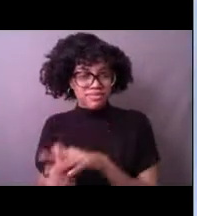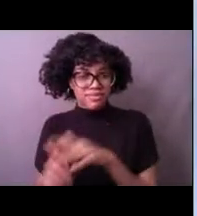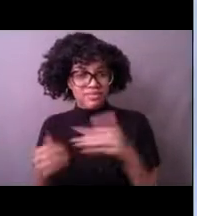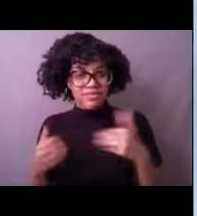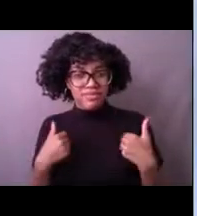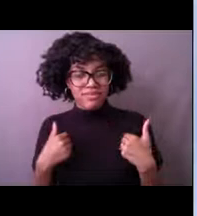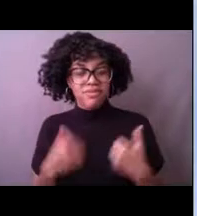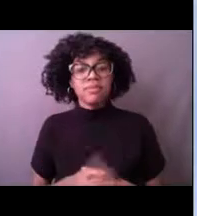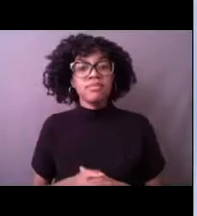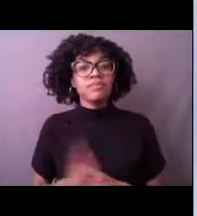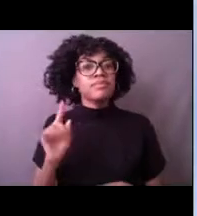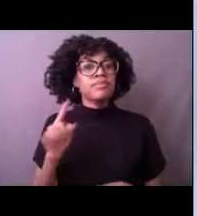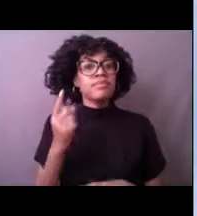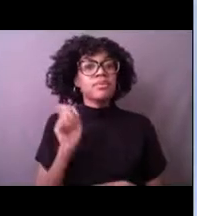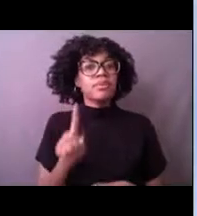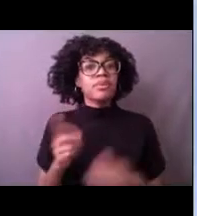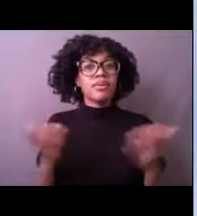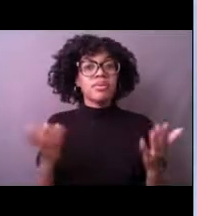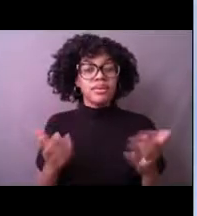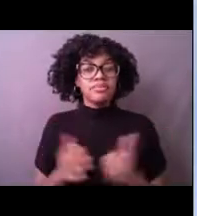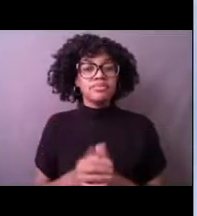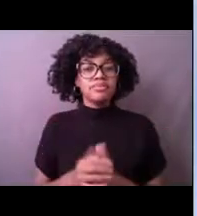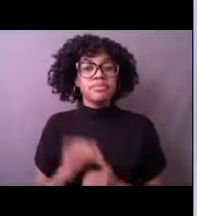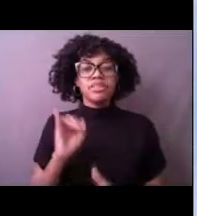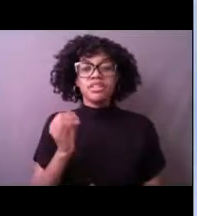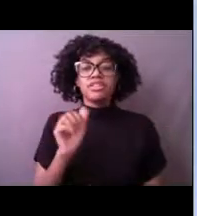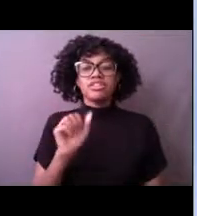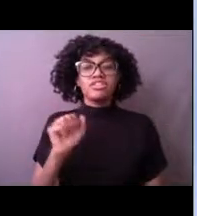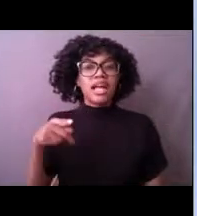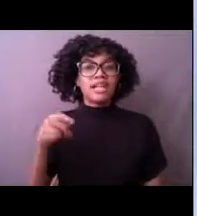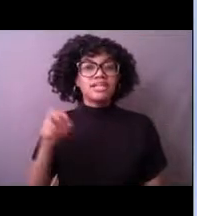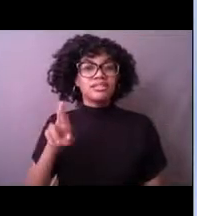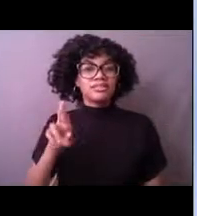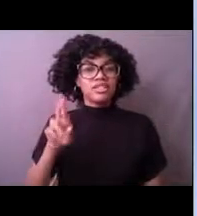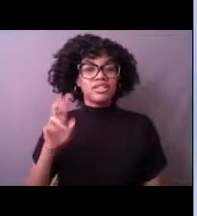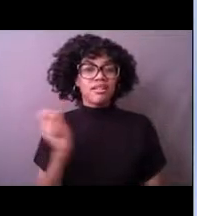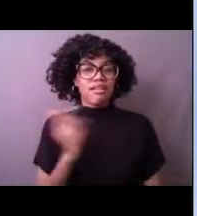First, Jasper is curious about how big the buoys are.